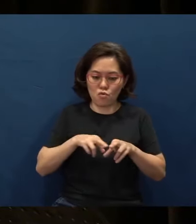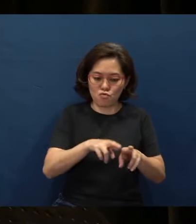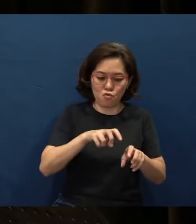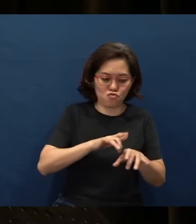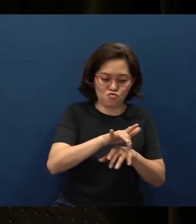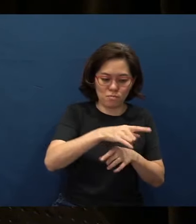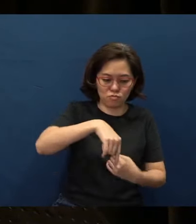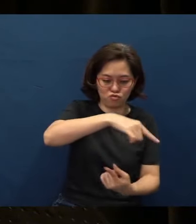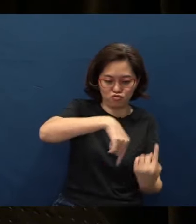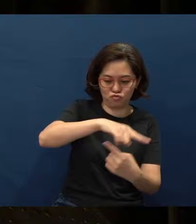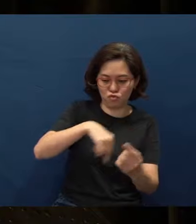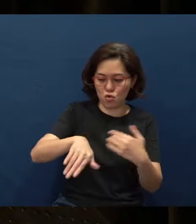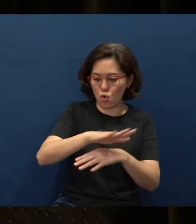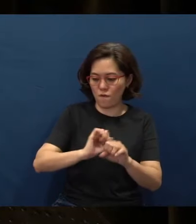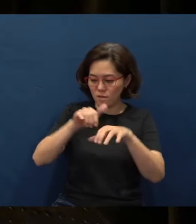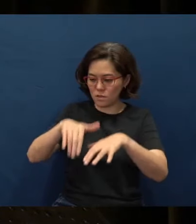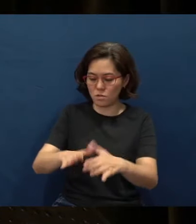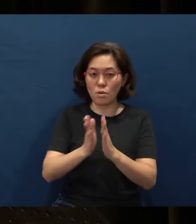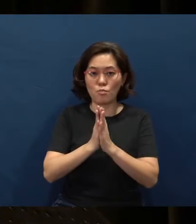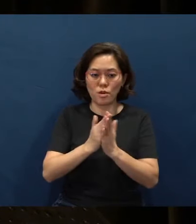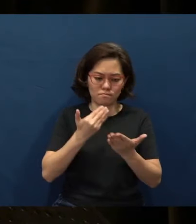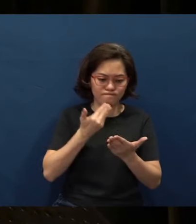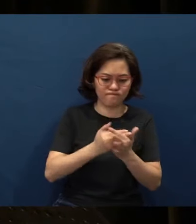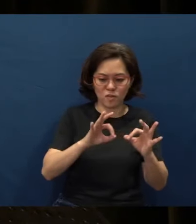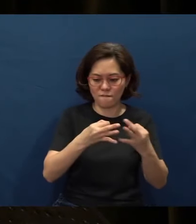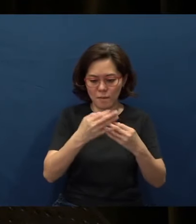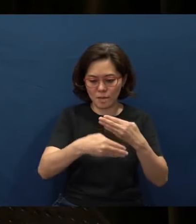We pray that they will have good family bonding times together.